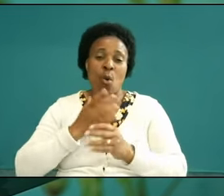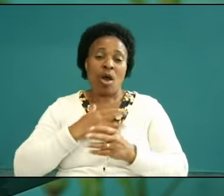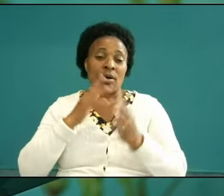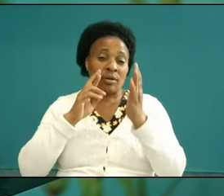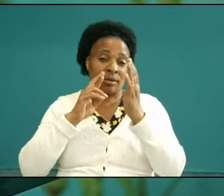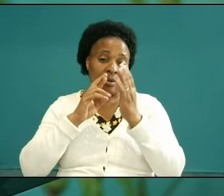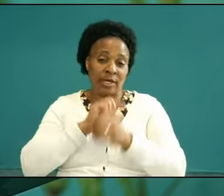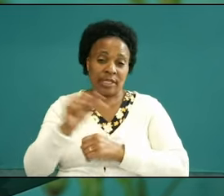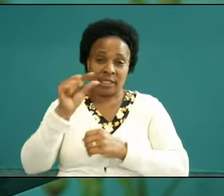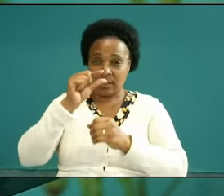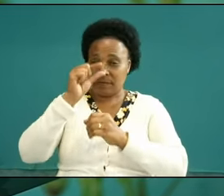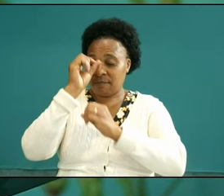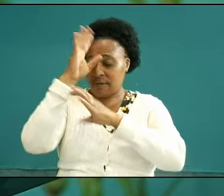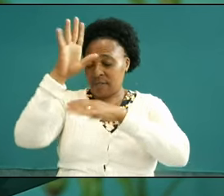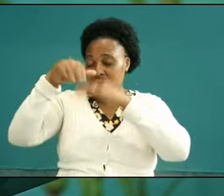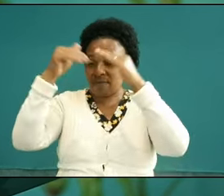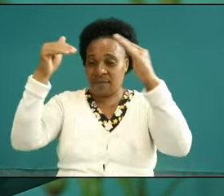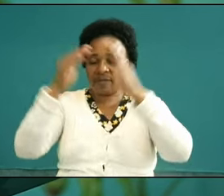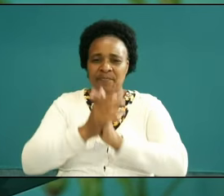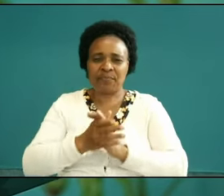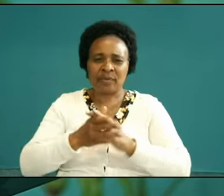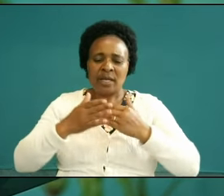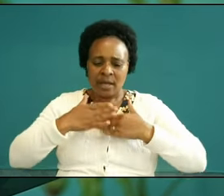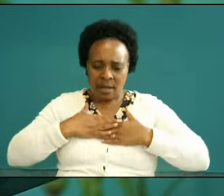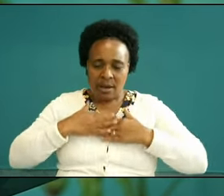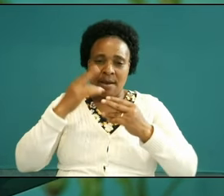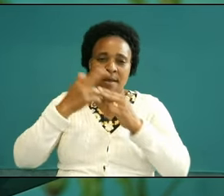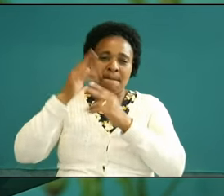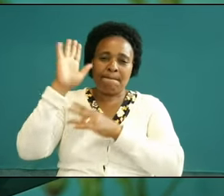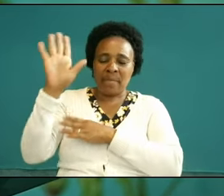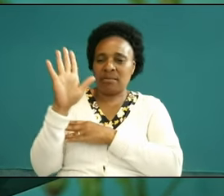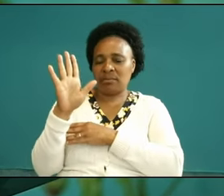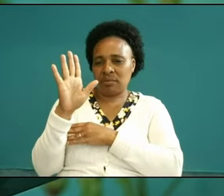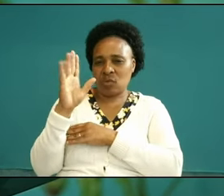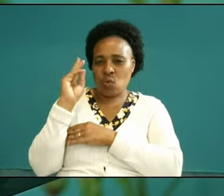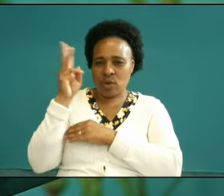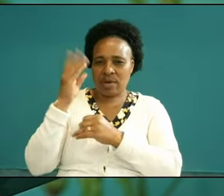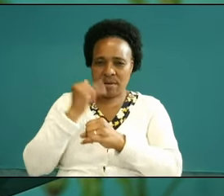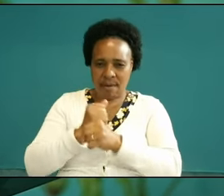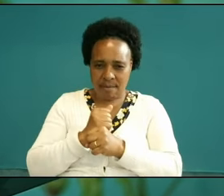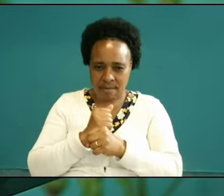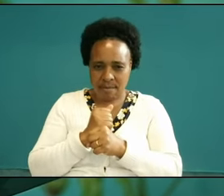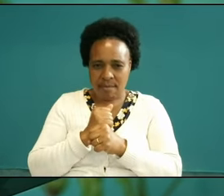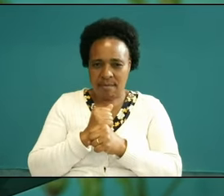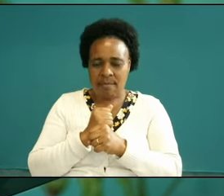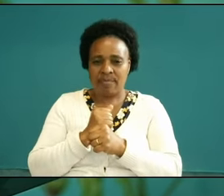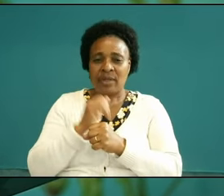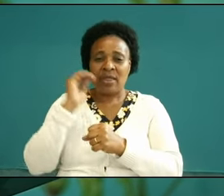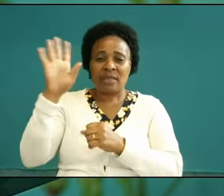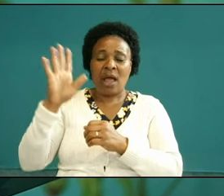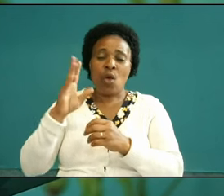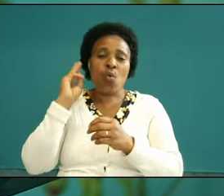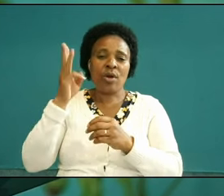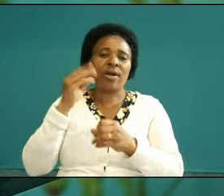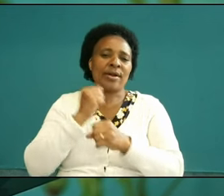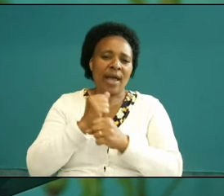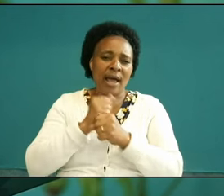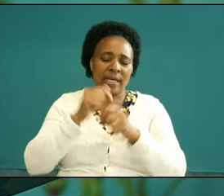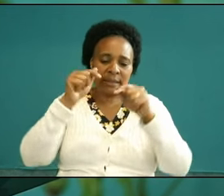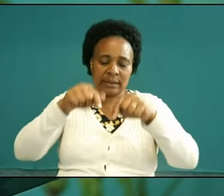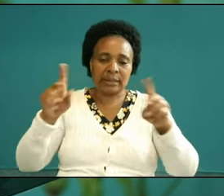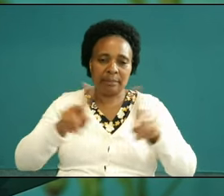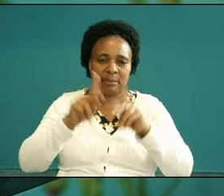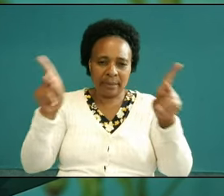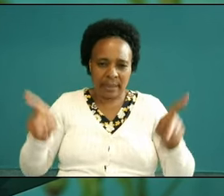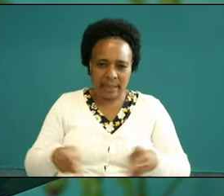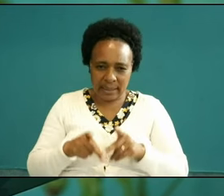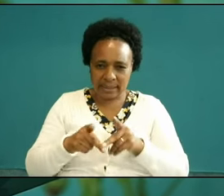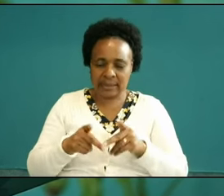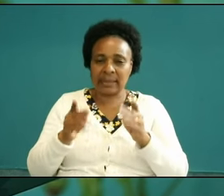heaven Hallowed be the name thy kingdom come thy will be done in this place and for this message as